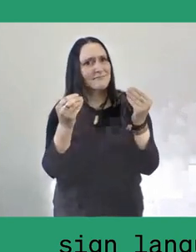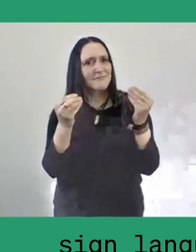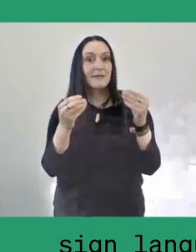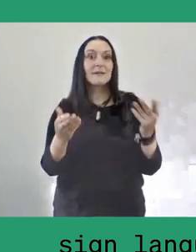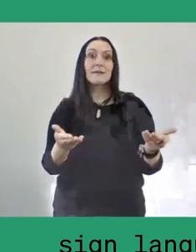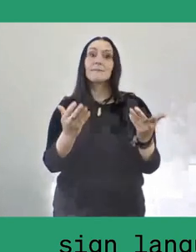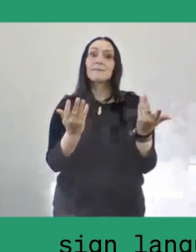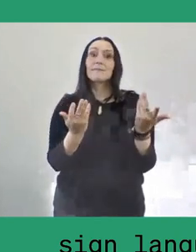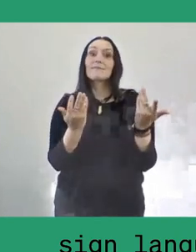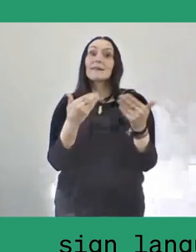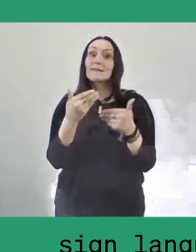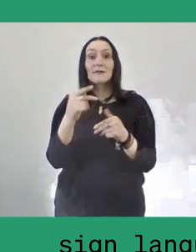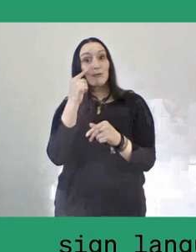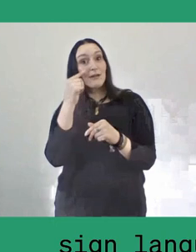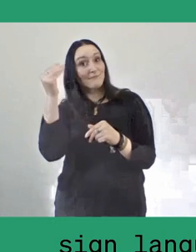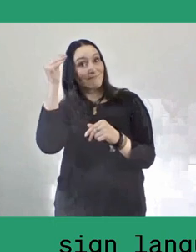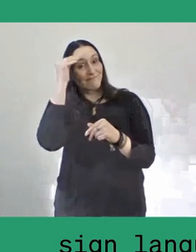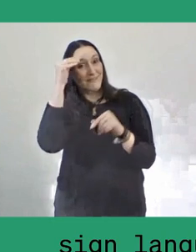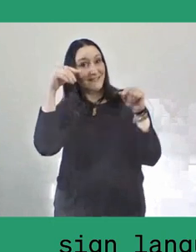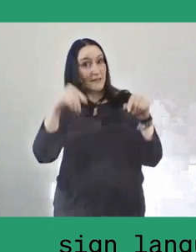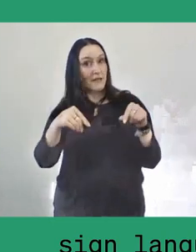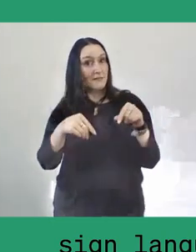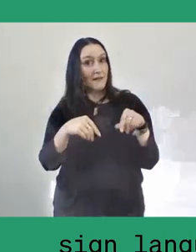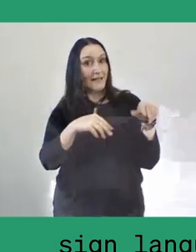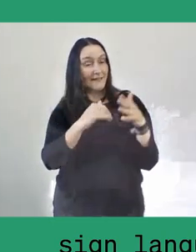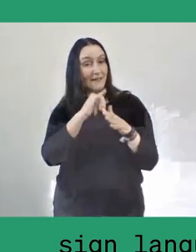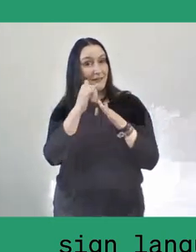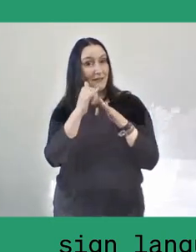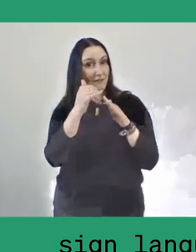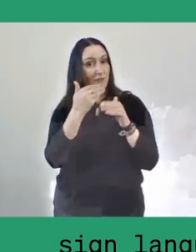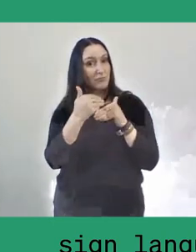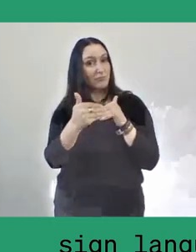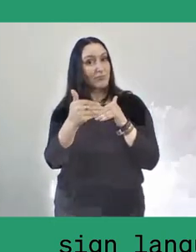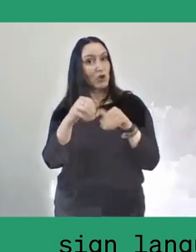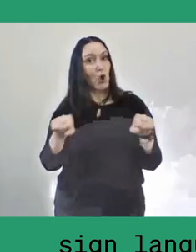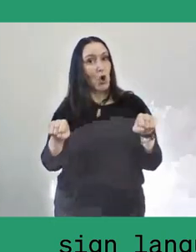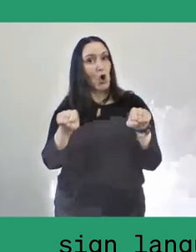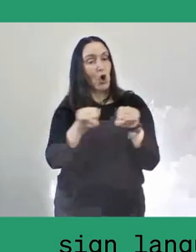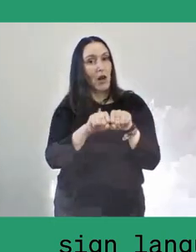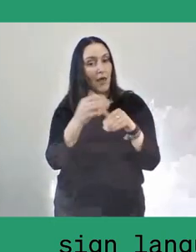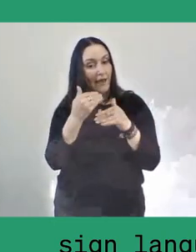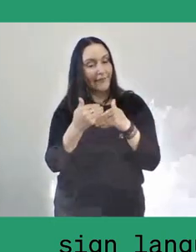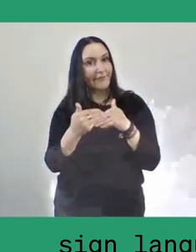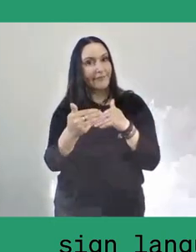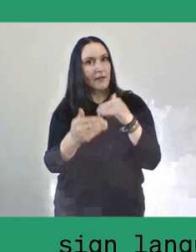or if you would like to share this video, it will be online very soon. Check the date for the next lumbung calling on May 1st.